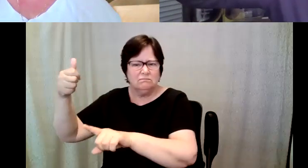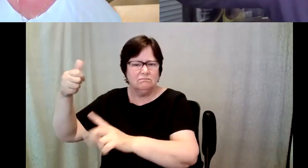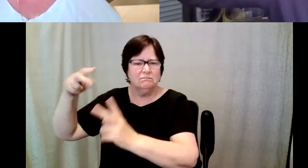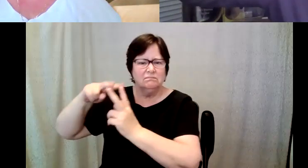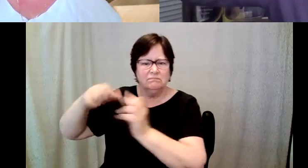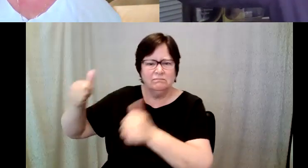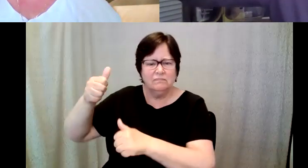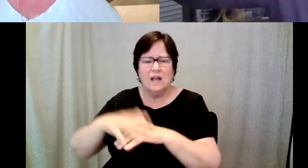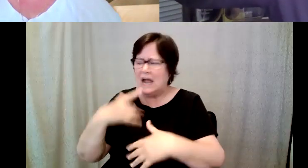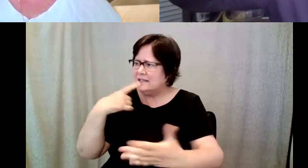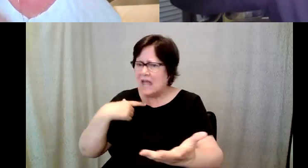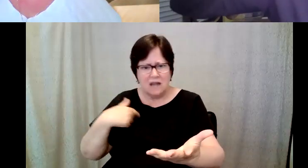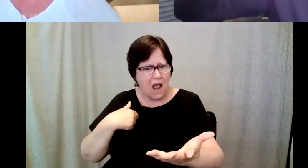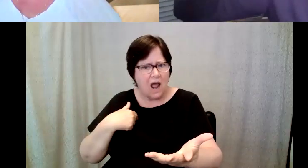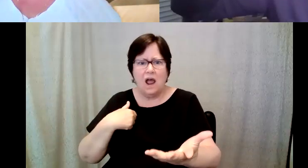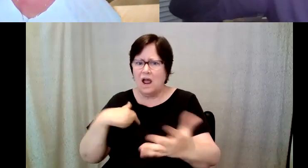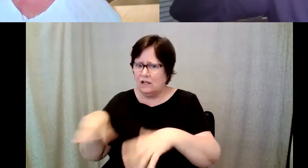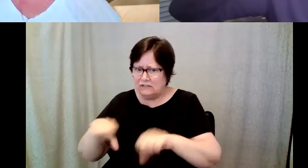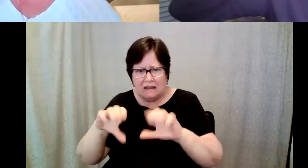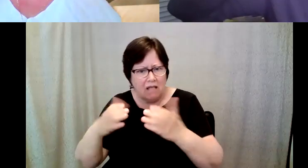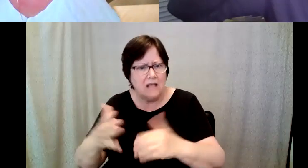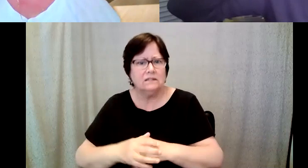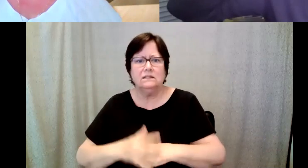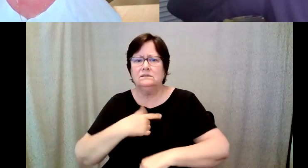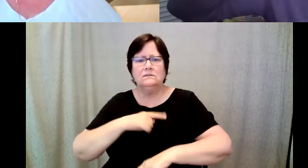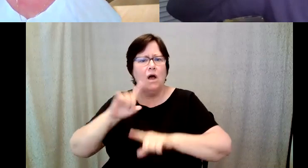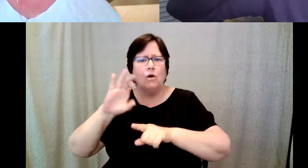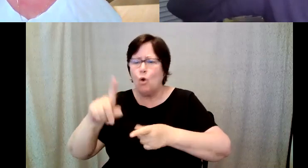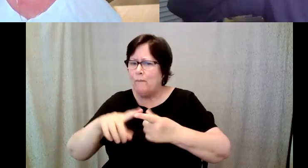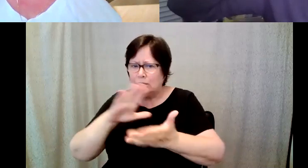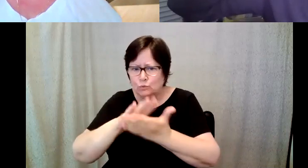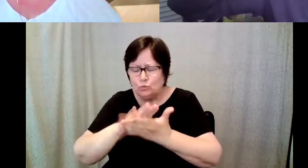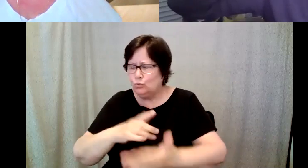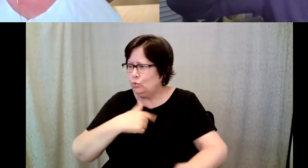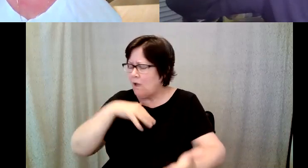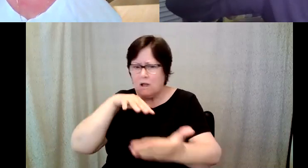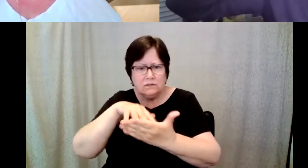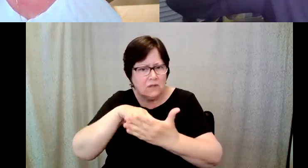D. Major Cohen: I can go back to school, if you will, and study coffee from the specialty